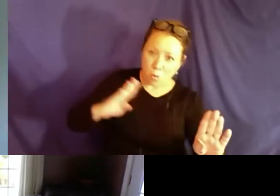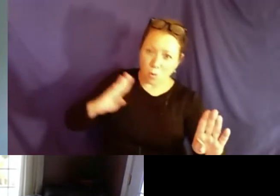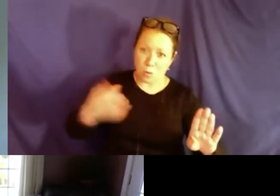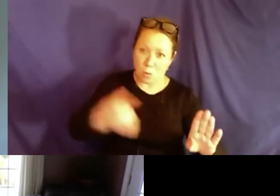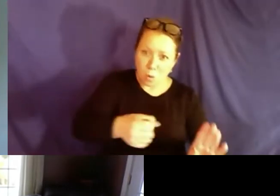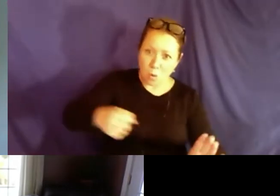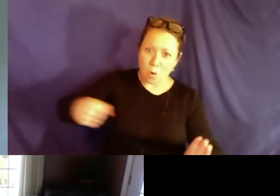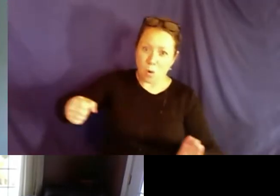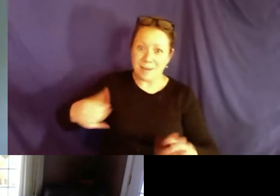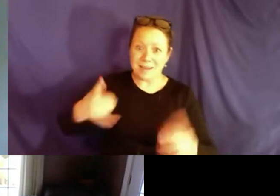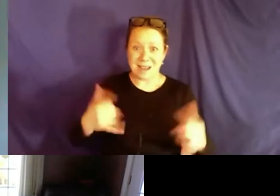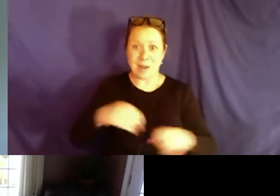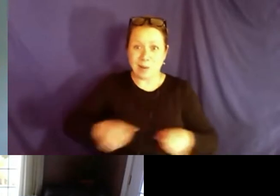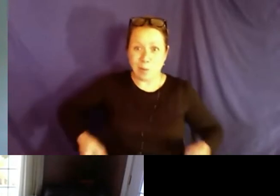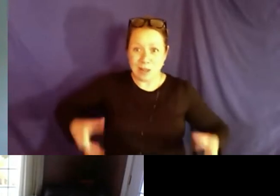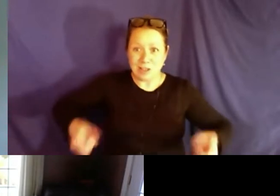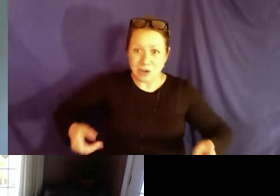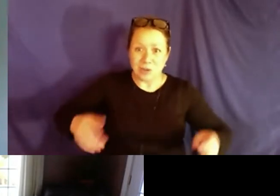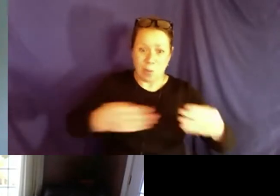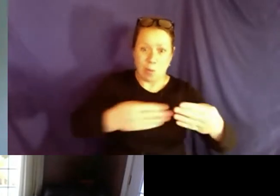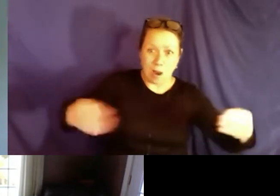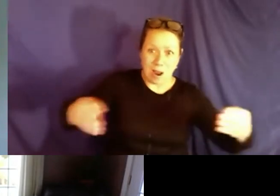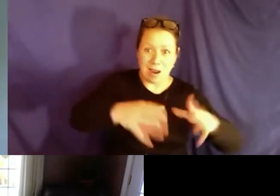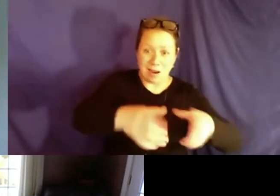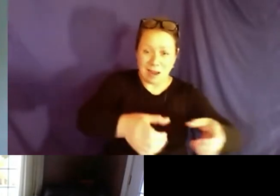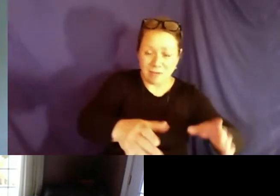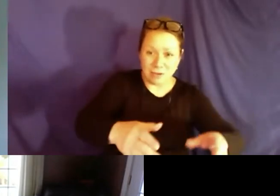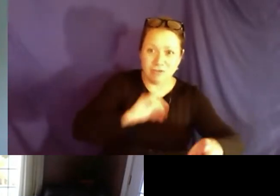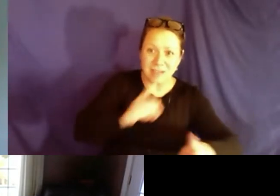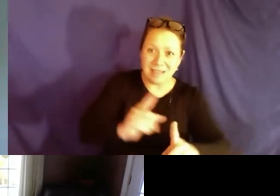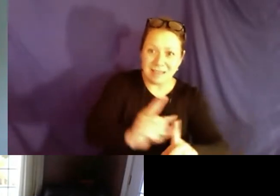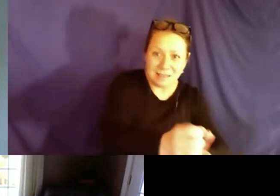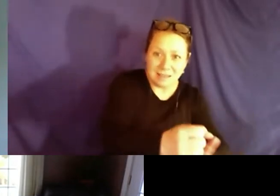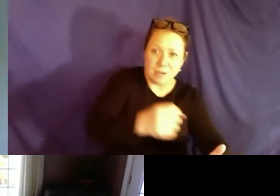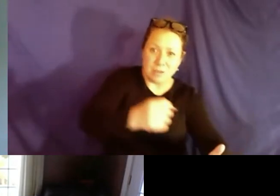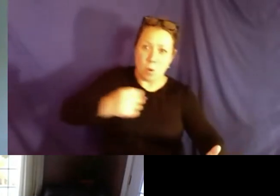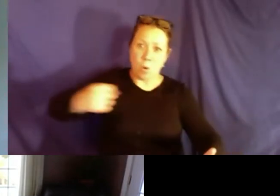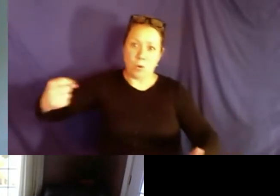turned on ever. And it was like tough to hold the door because in a wheelchair